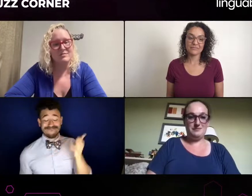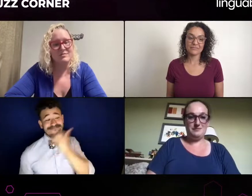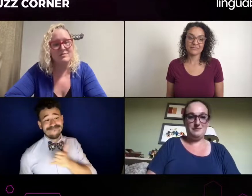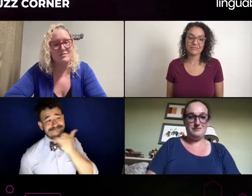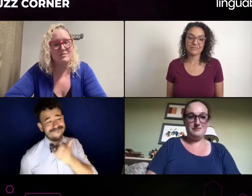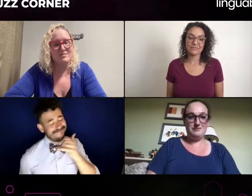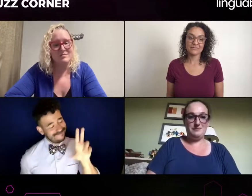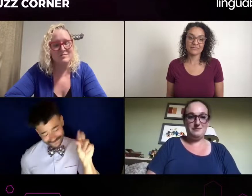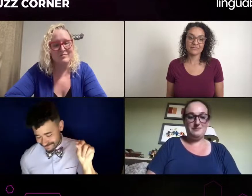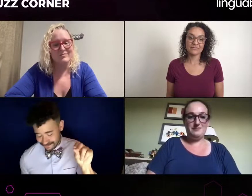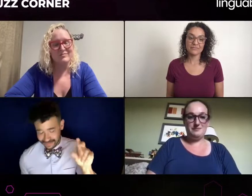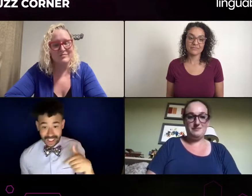Eliana.